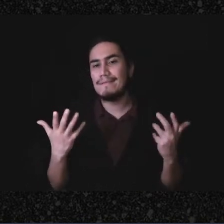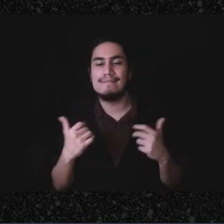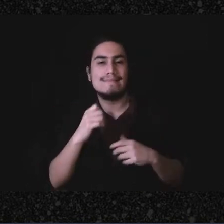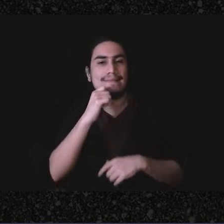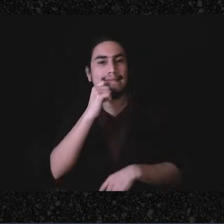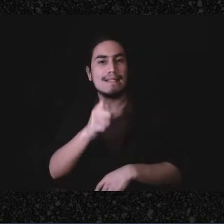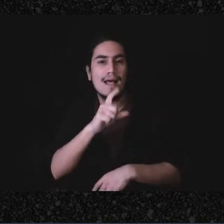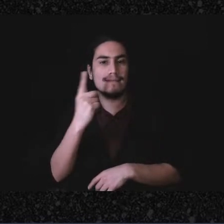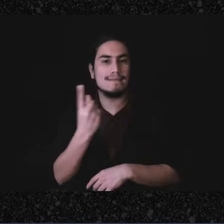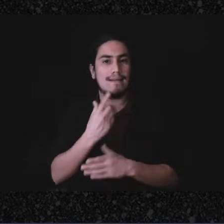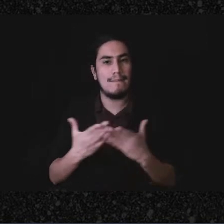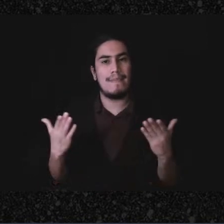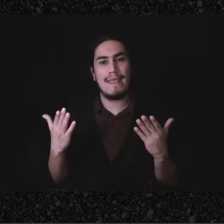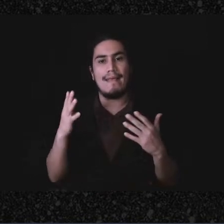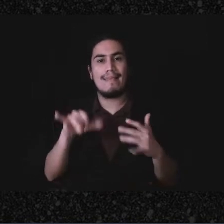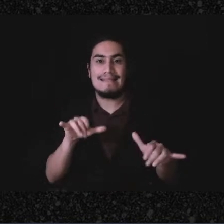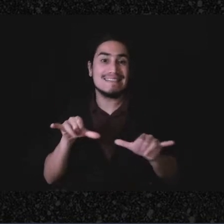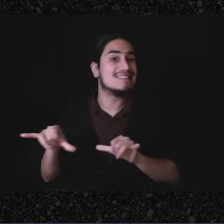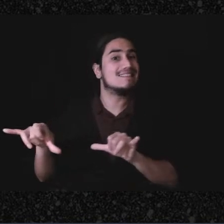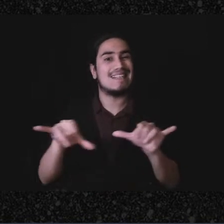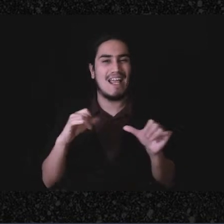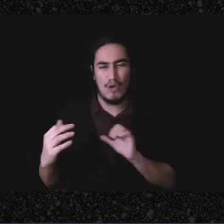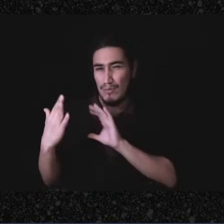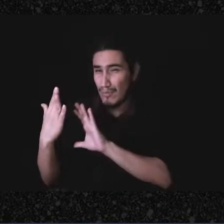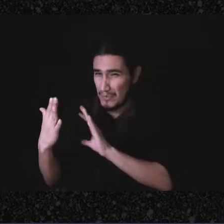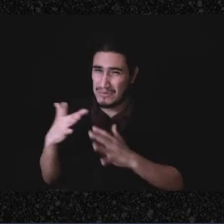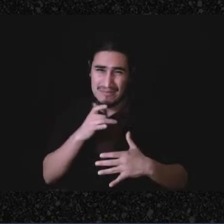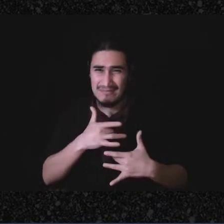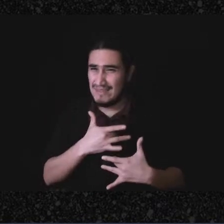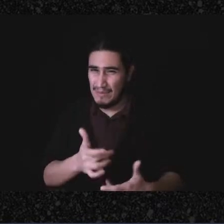something that would be a standard approach. I think that it does, you know, potentially meet